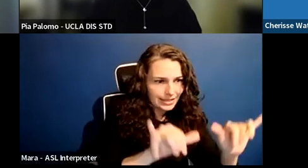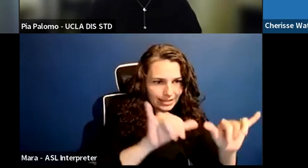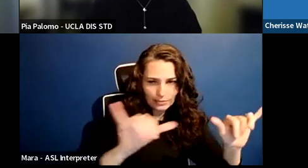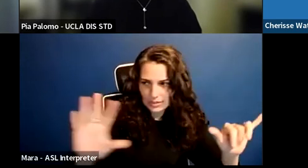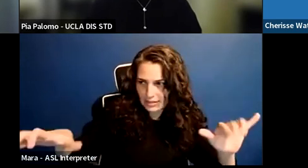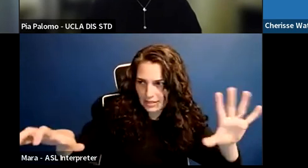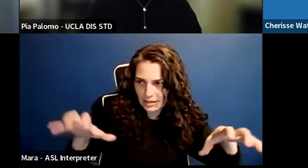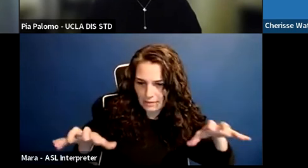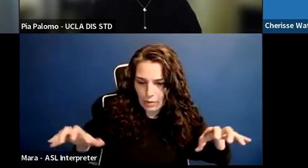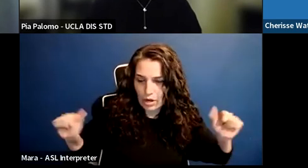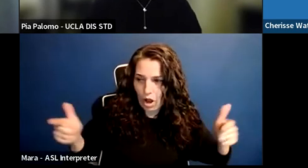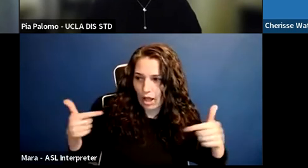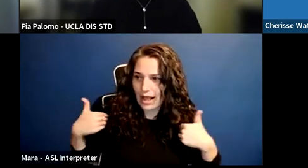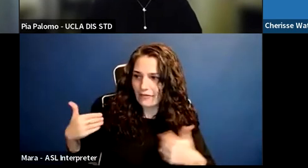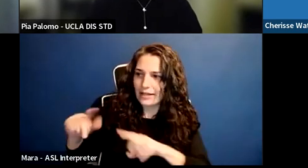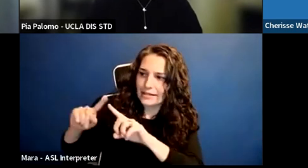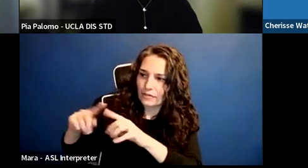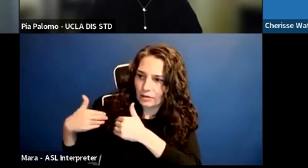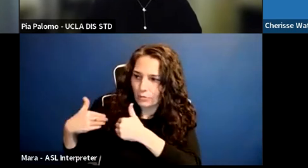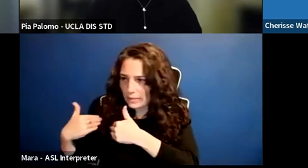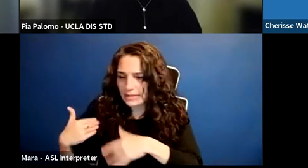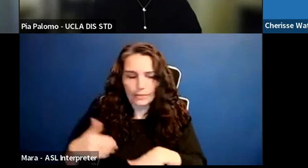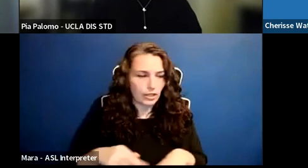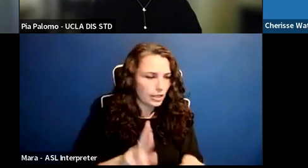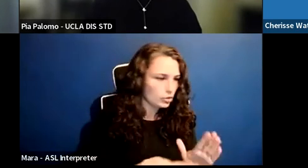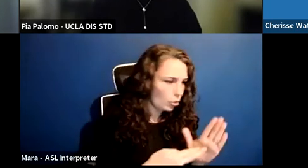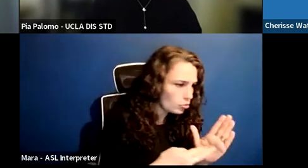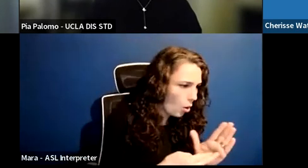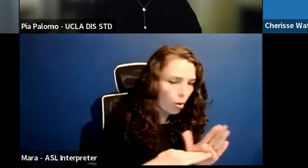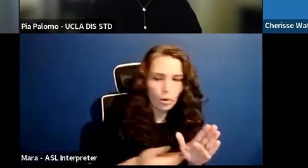different things that we just have strengths at or that we are good at.